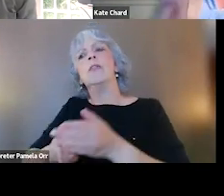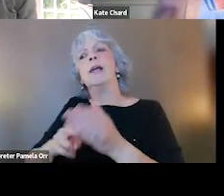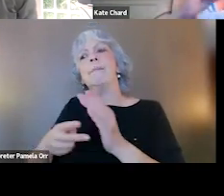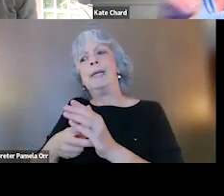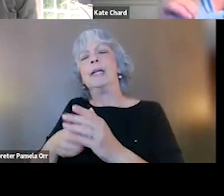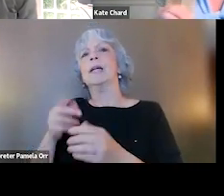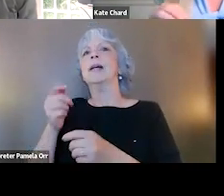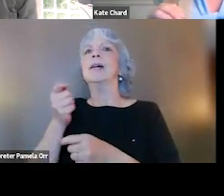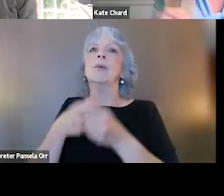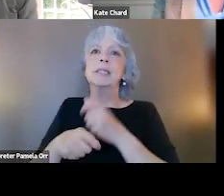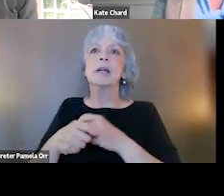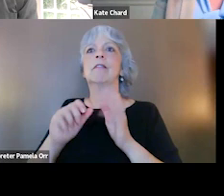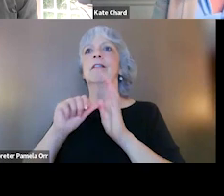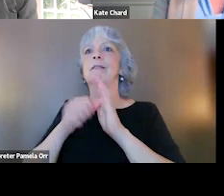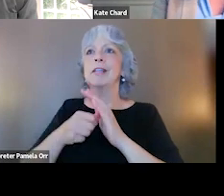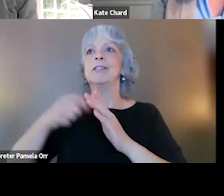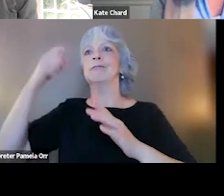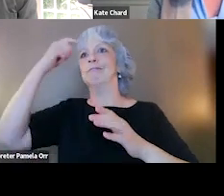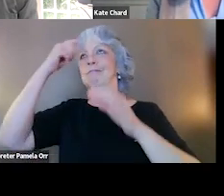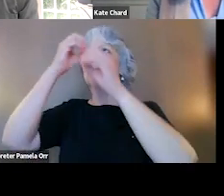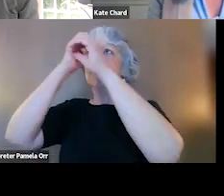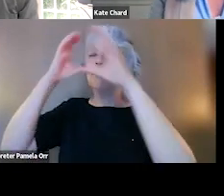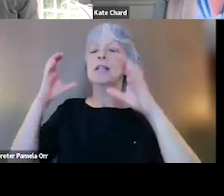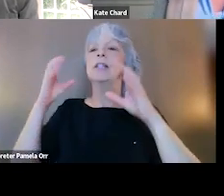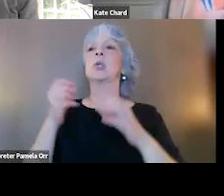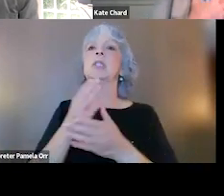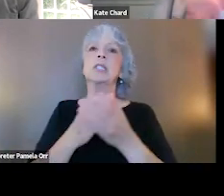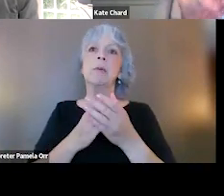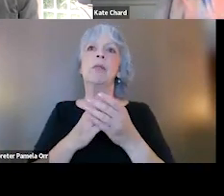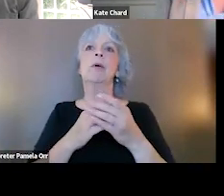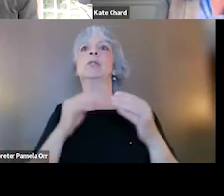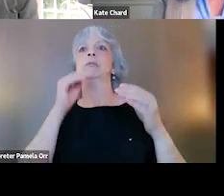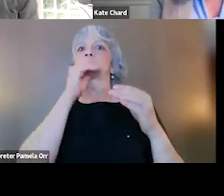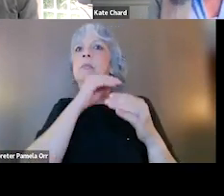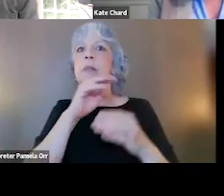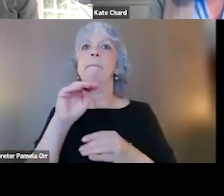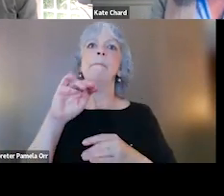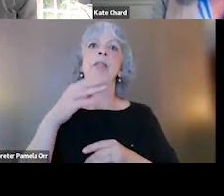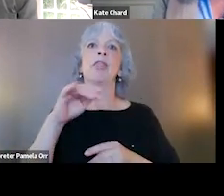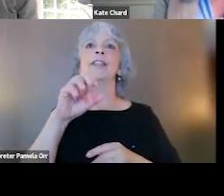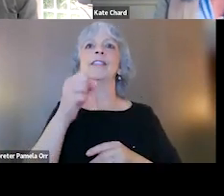or writing or talking about it. So again, some of those myths that even I perpetuated as a college professor for many years